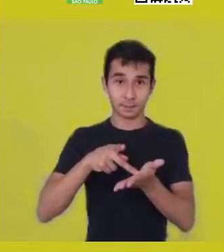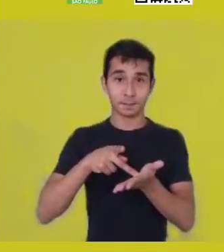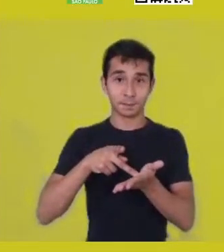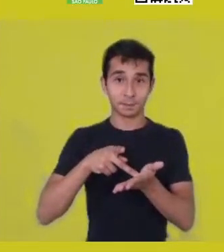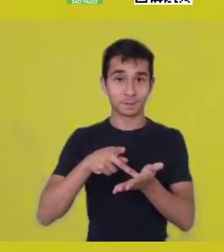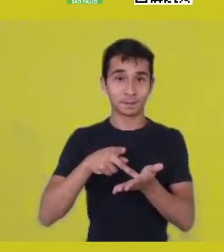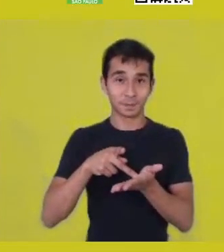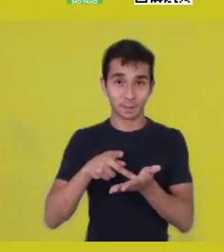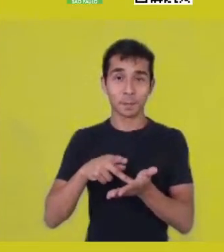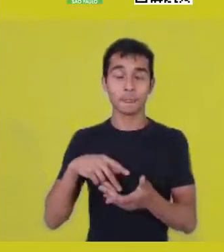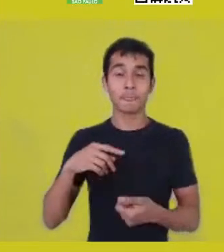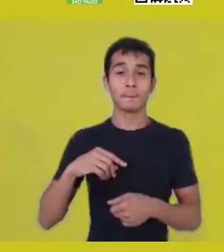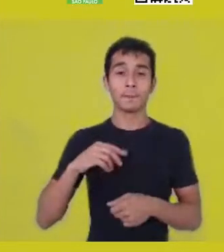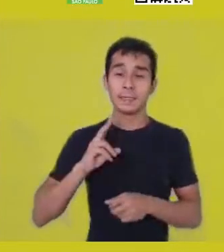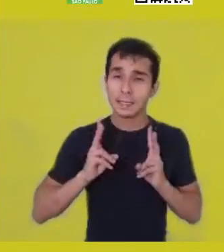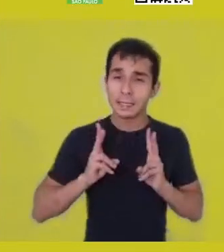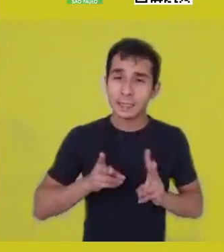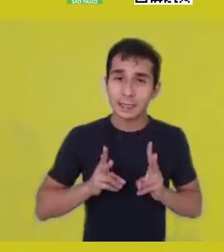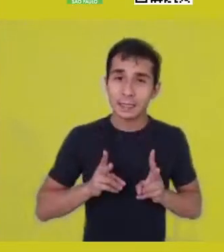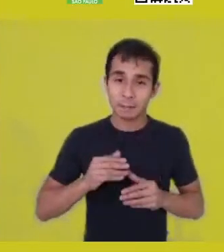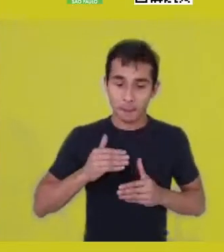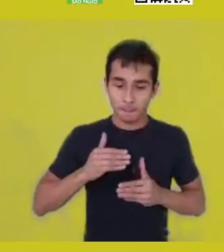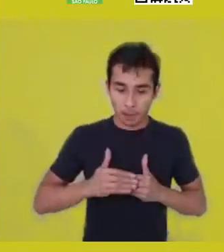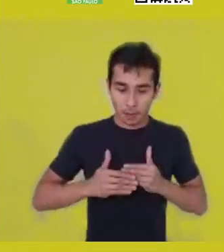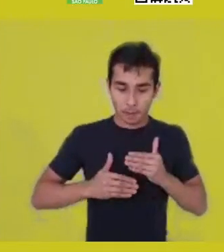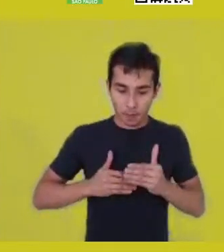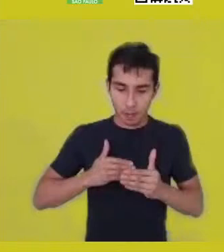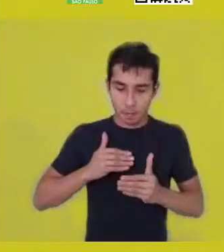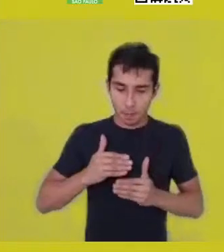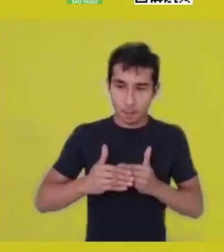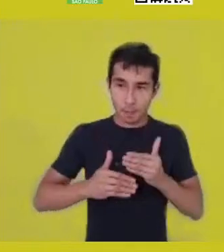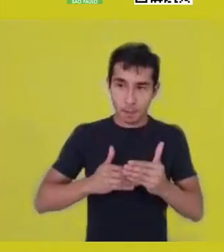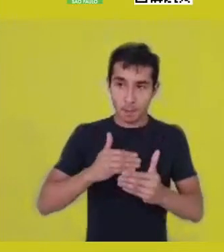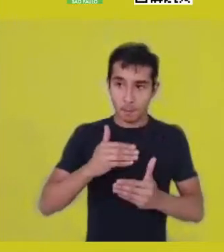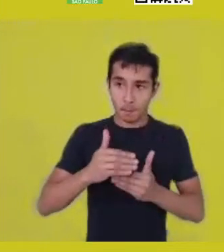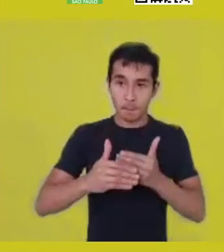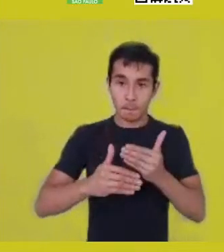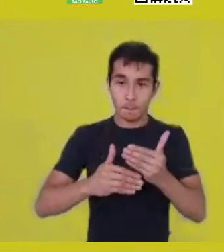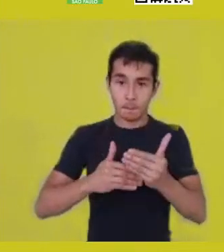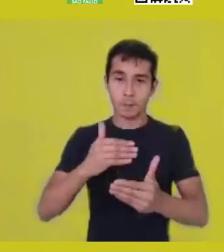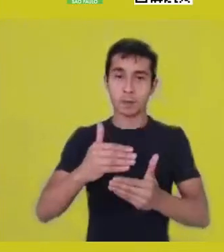As Ptahhotep used to say, “Being Ma’at, doing Ma’at”,